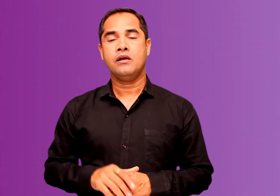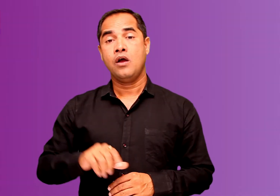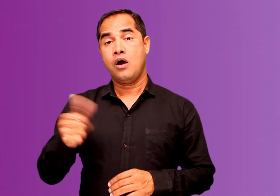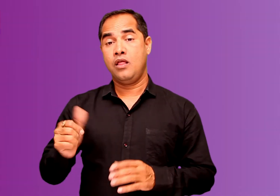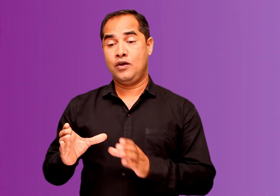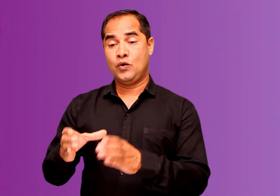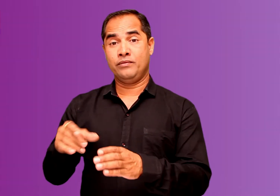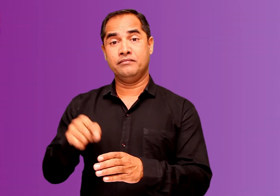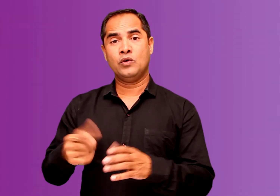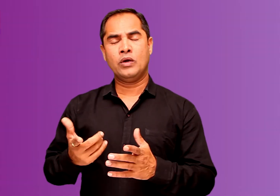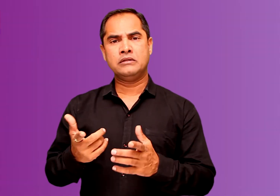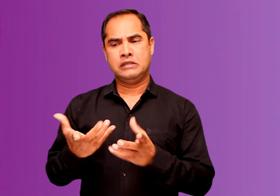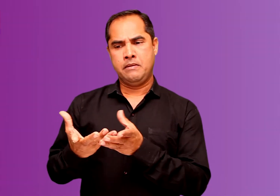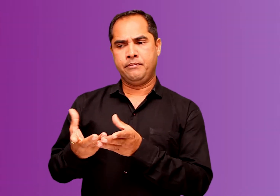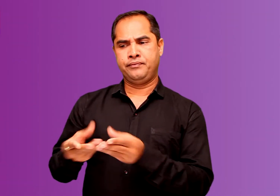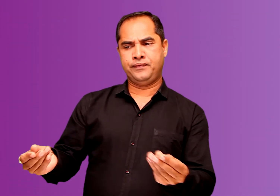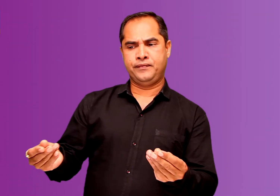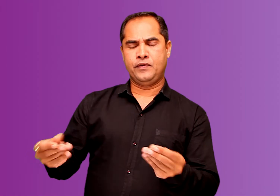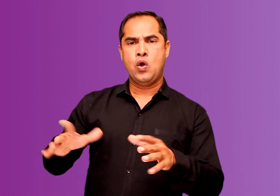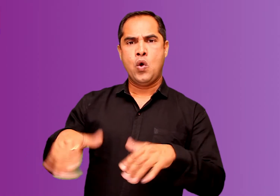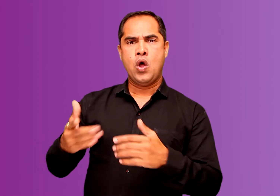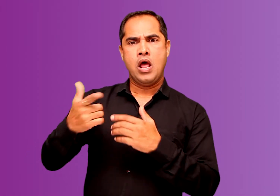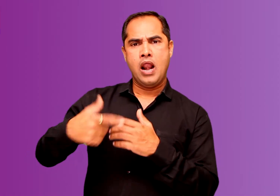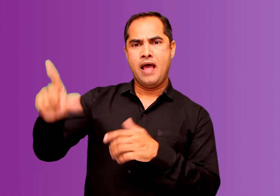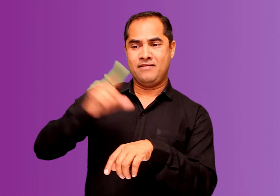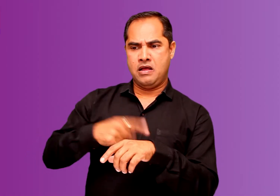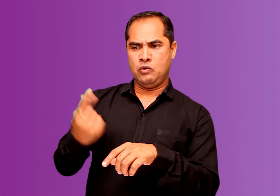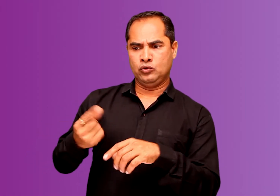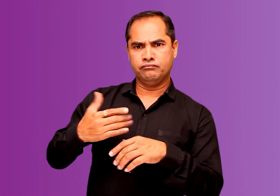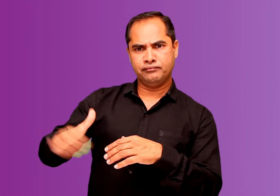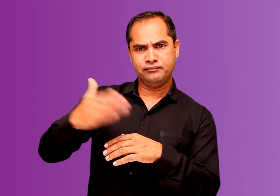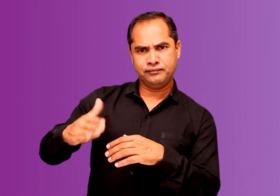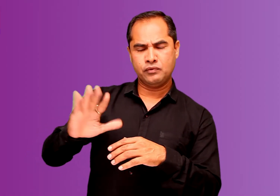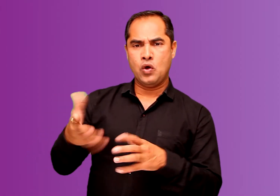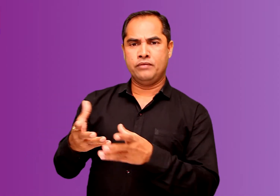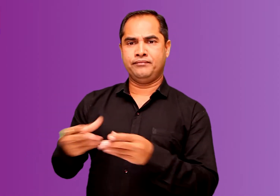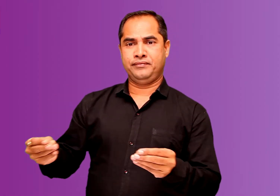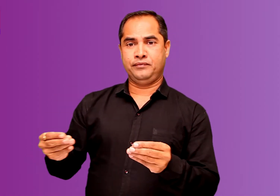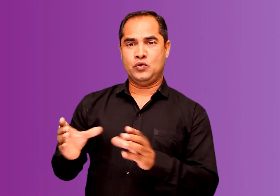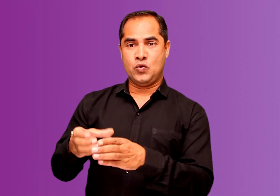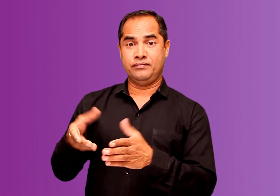Next we can classify on the basis of exhaustability whether